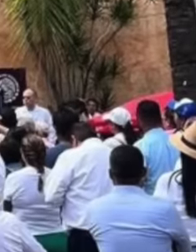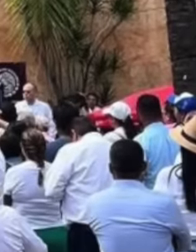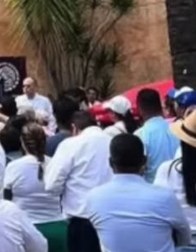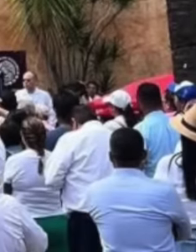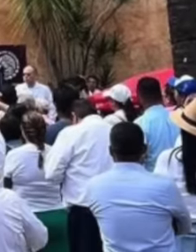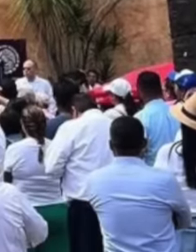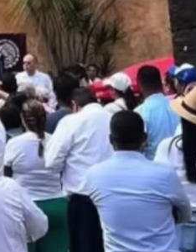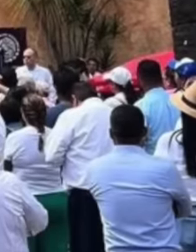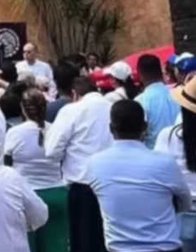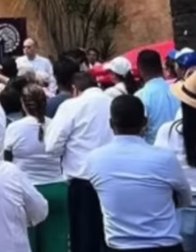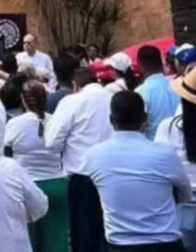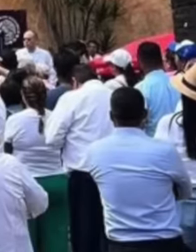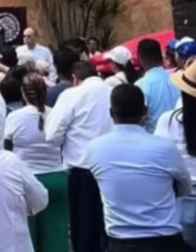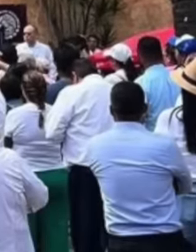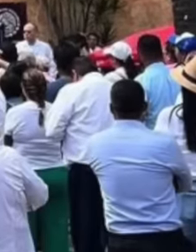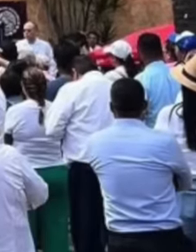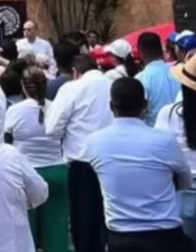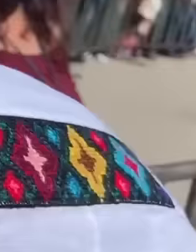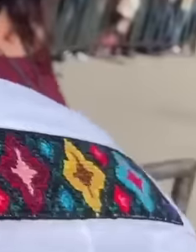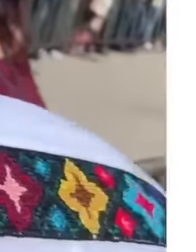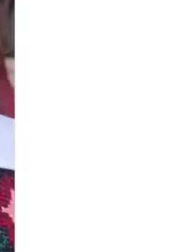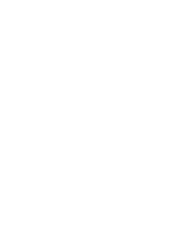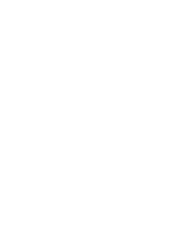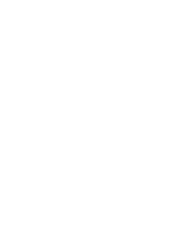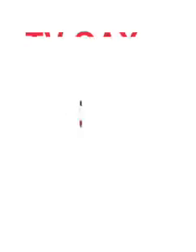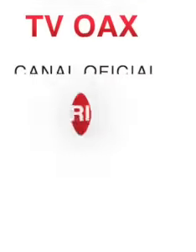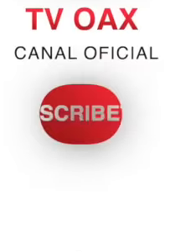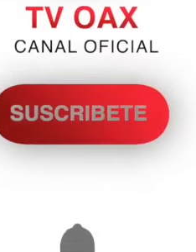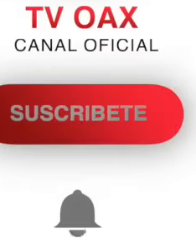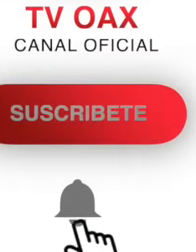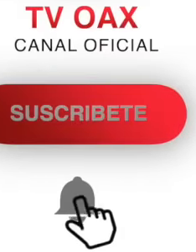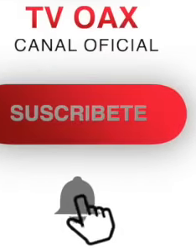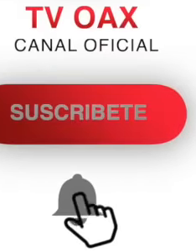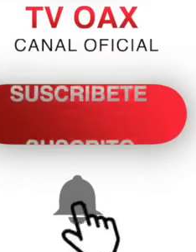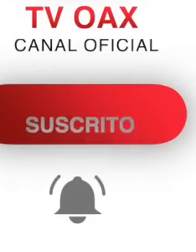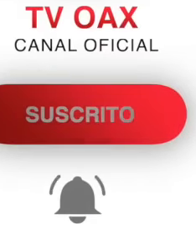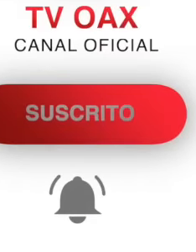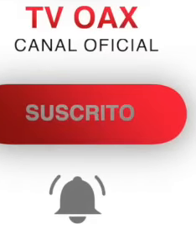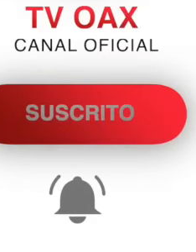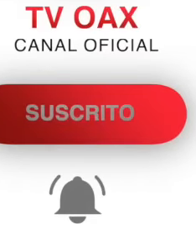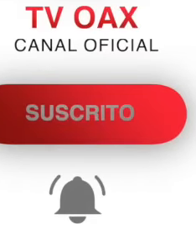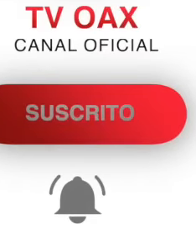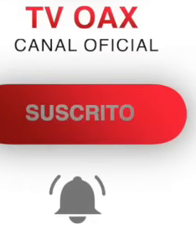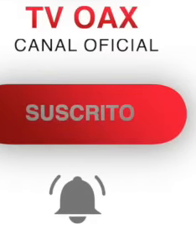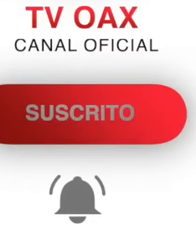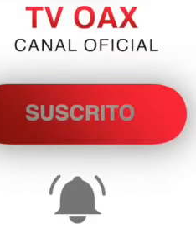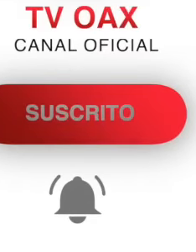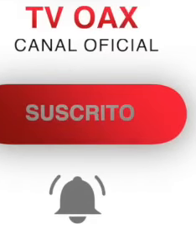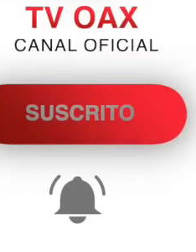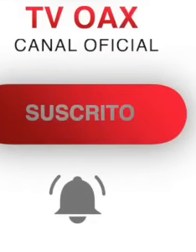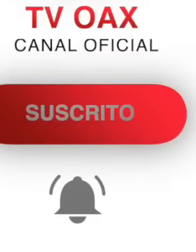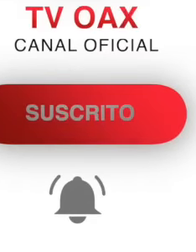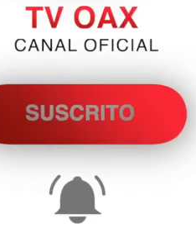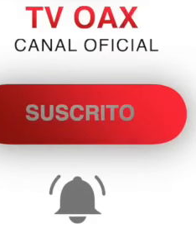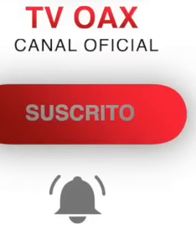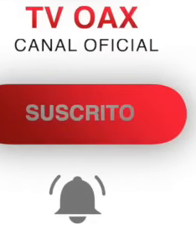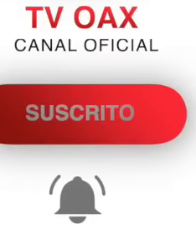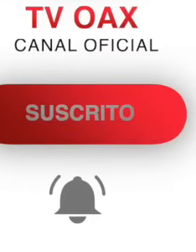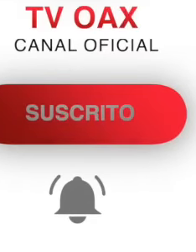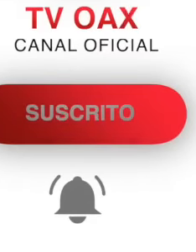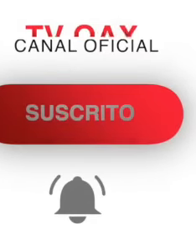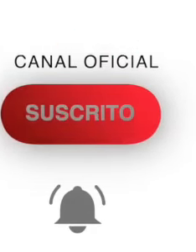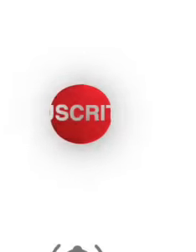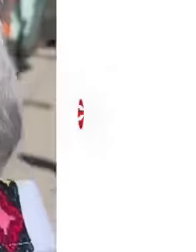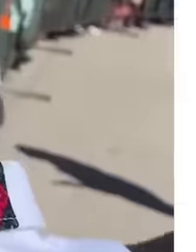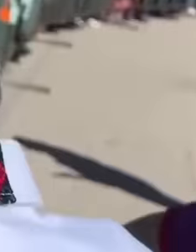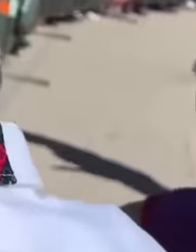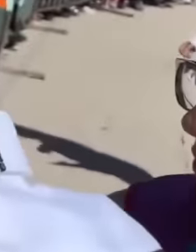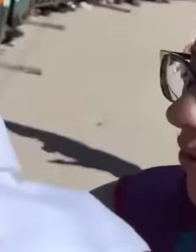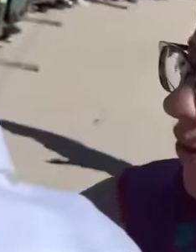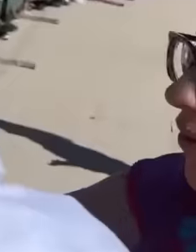let's look at the judicial reform that The president is moving to end all these privileges,